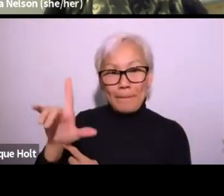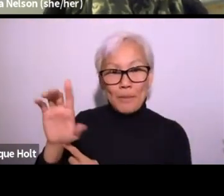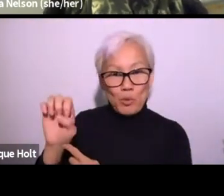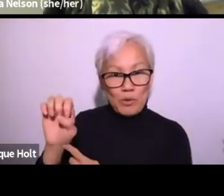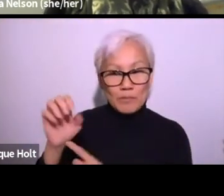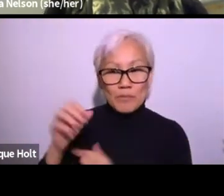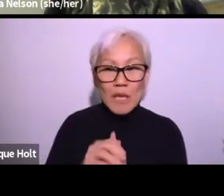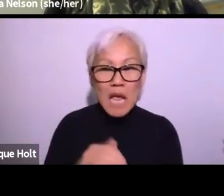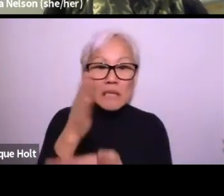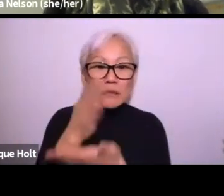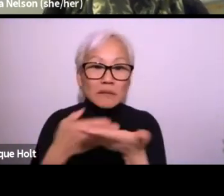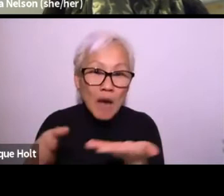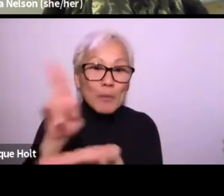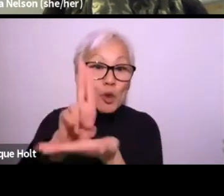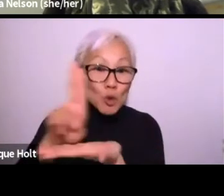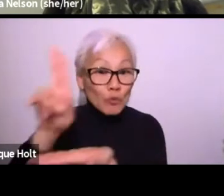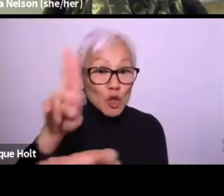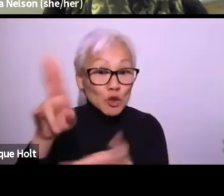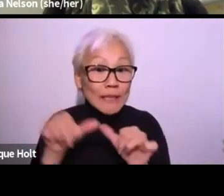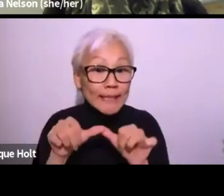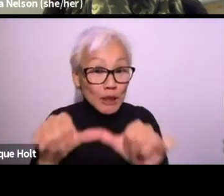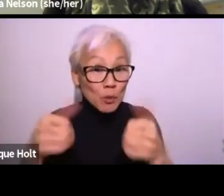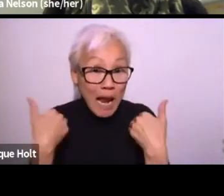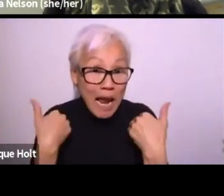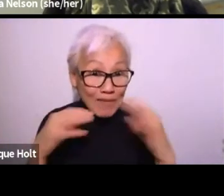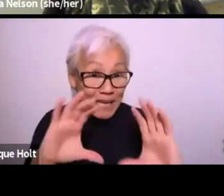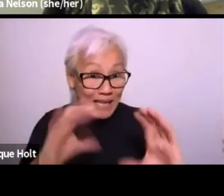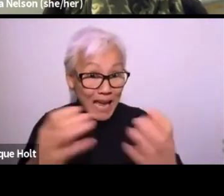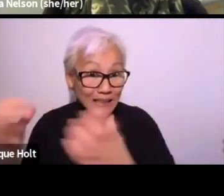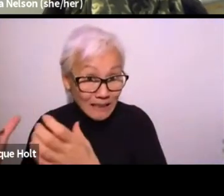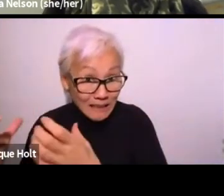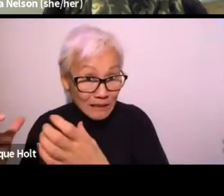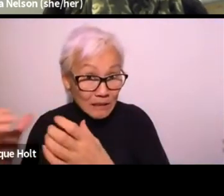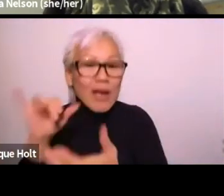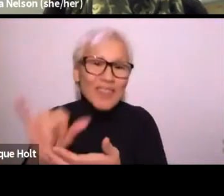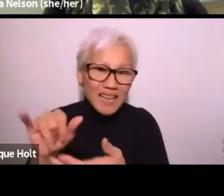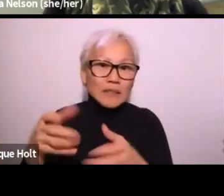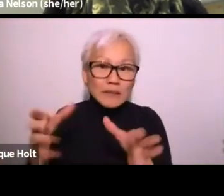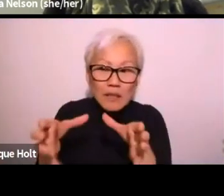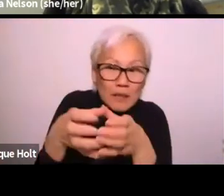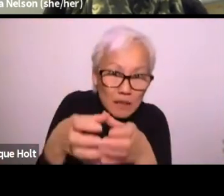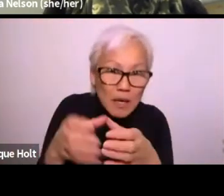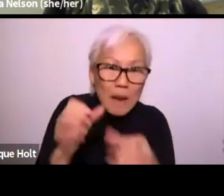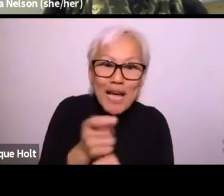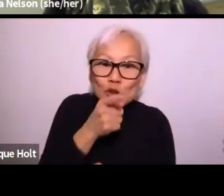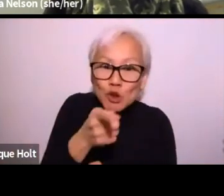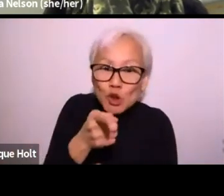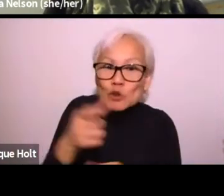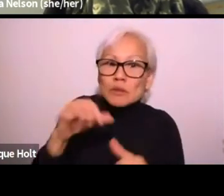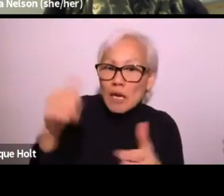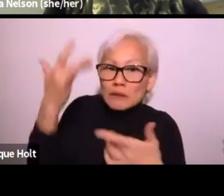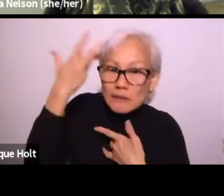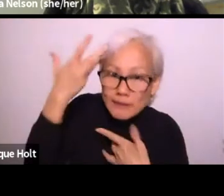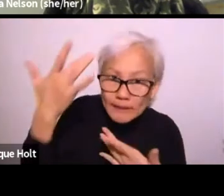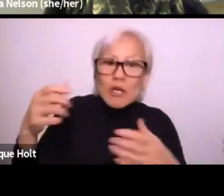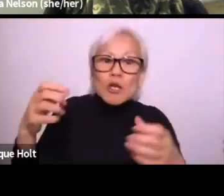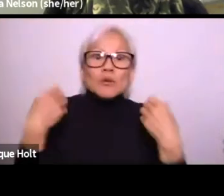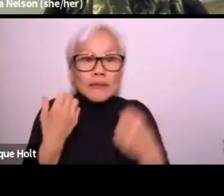if that makes sense. So we call it actually working in the bubble. Some universities are actually doing that in their classes for that population.